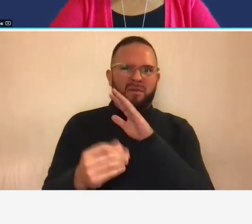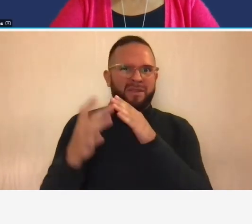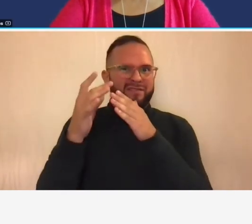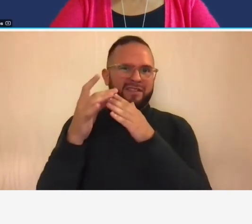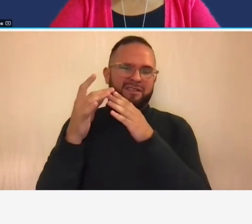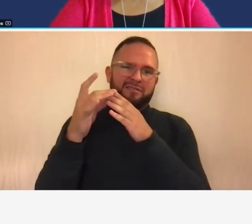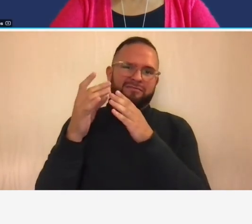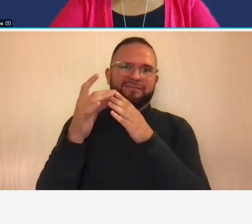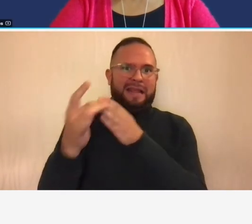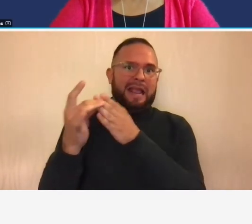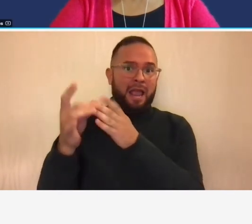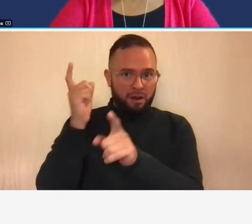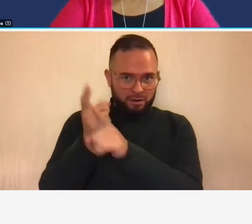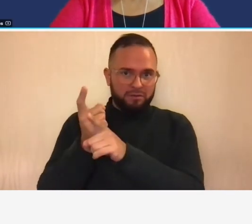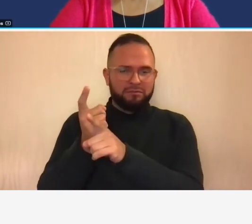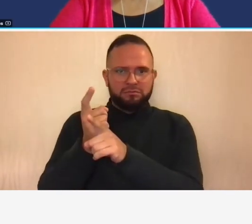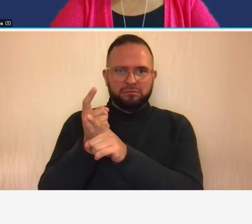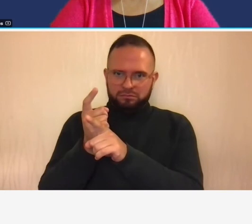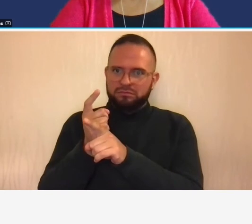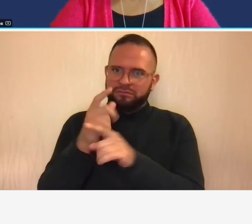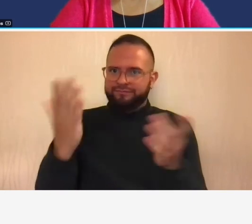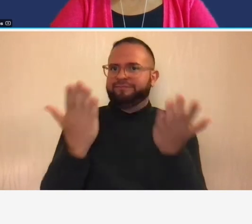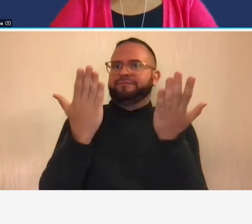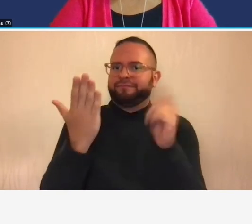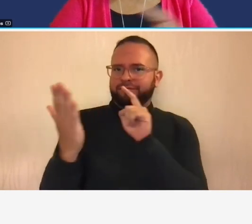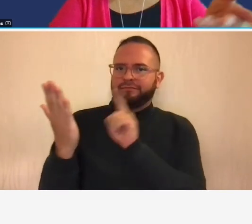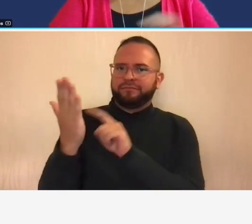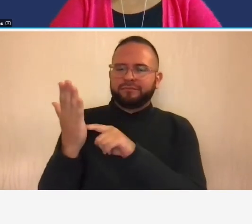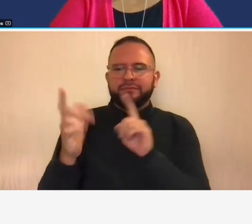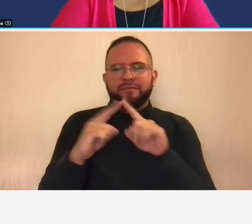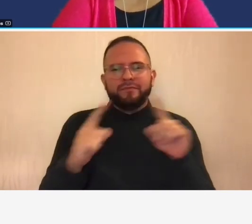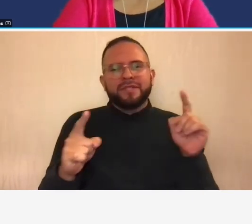guide is something that you you should have with you um as far as the presentation that's up to um